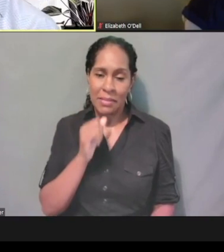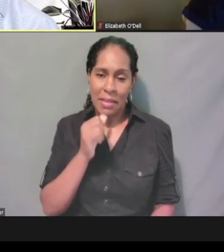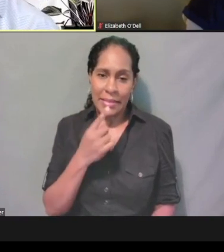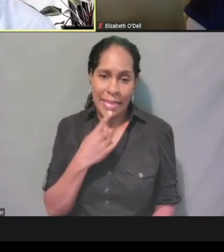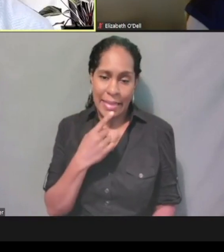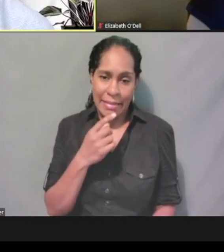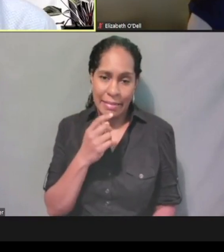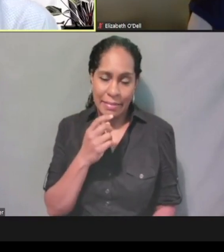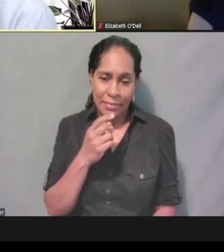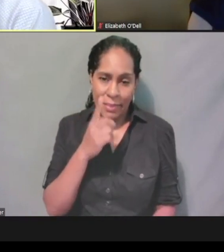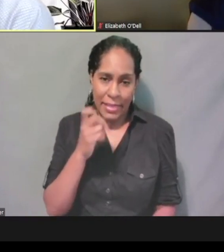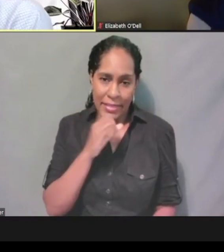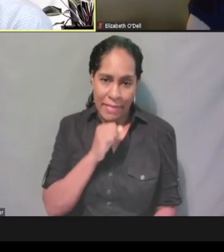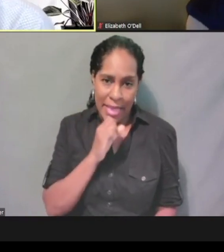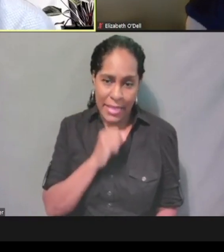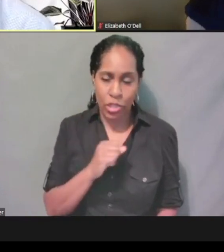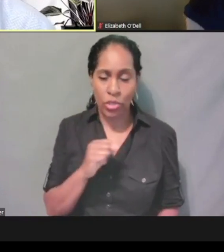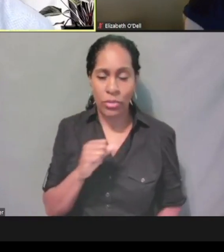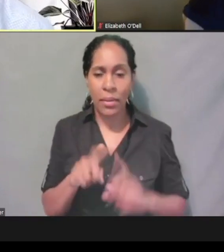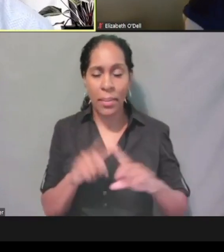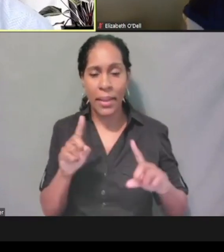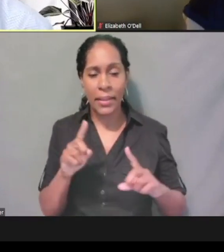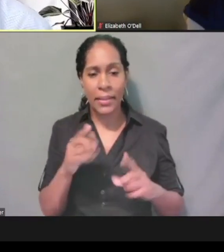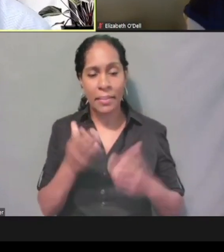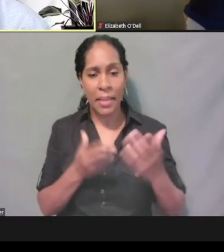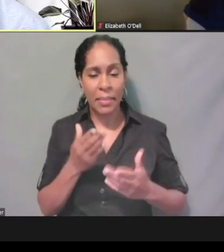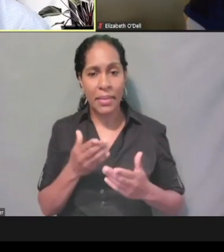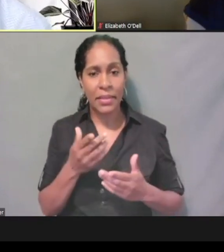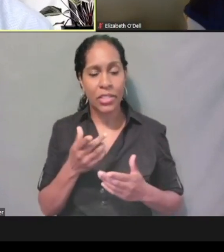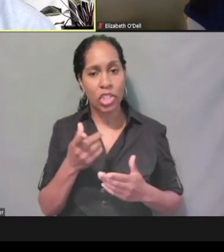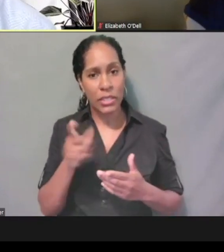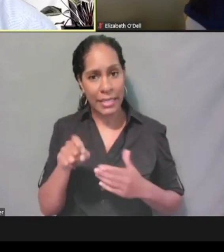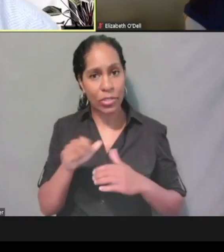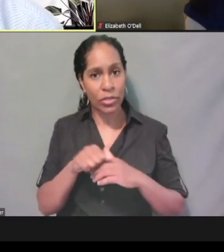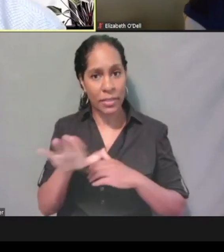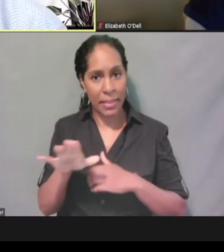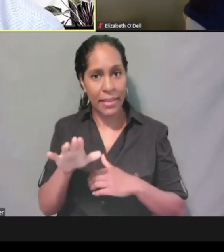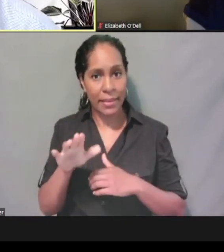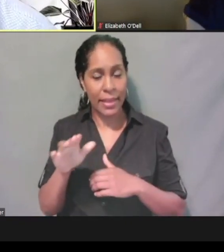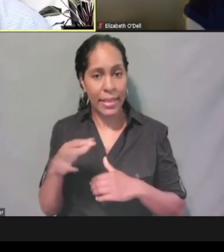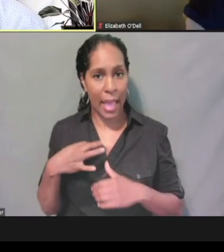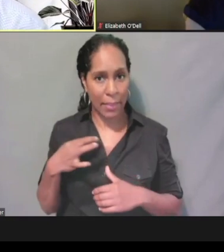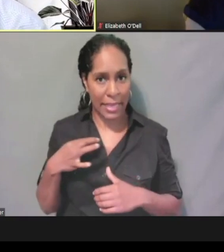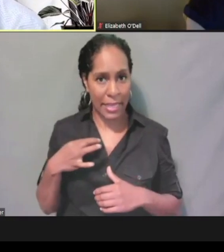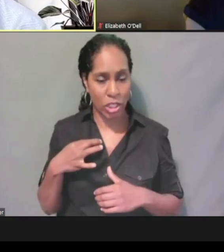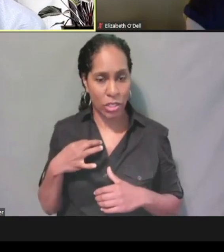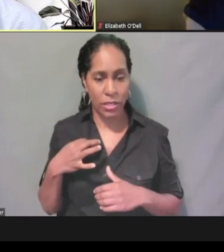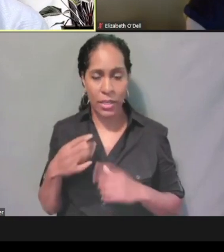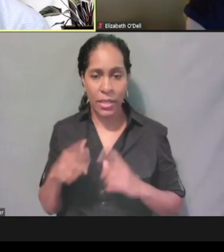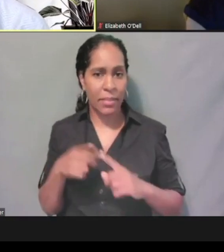maybe she just needs to have an application submitted and she's not gonna manage the case.